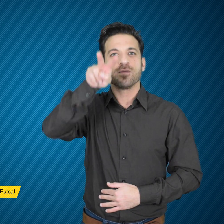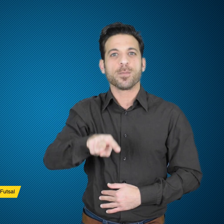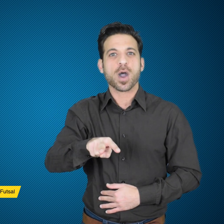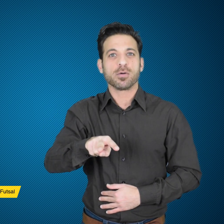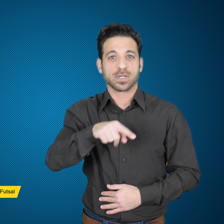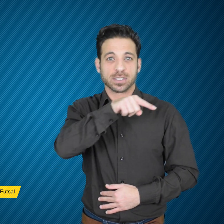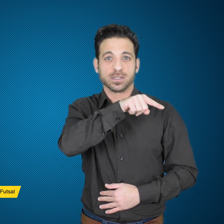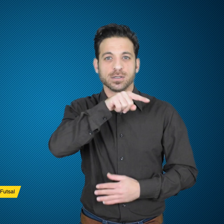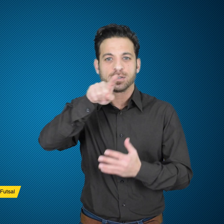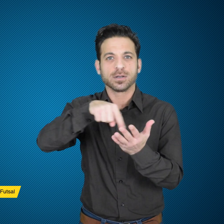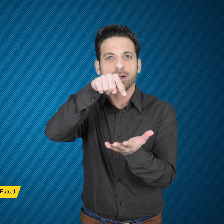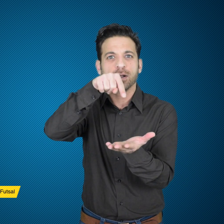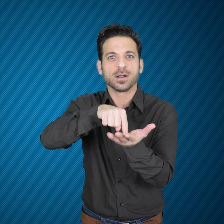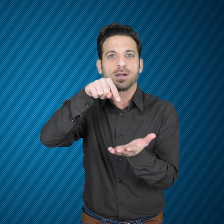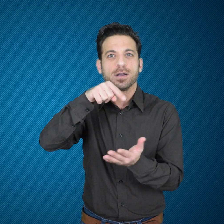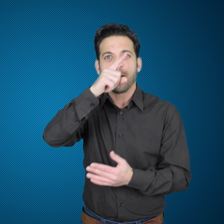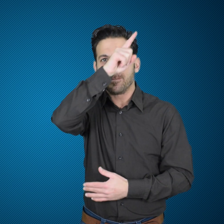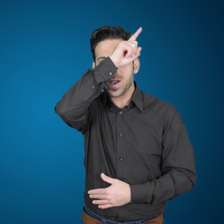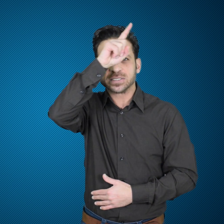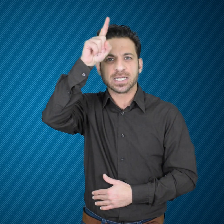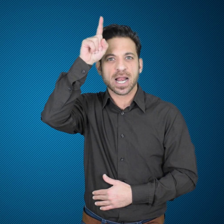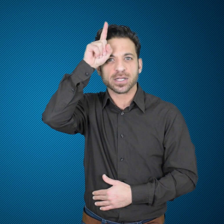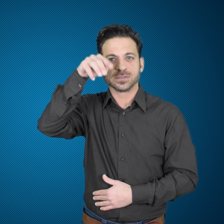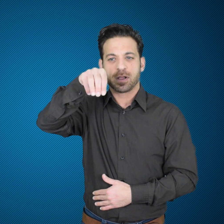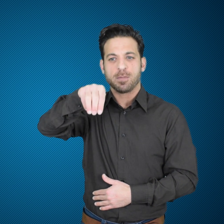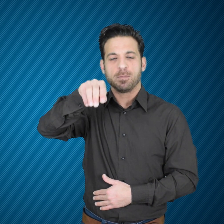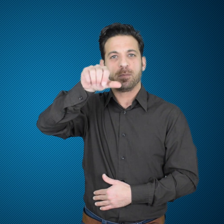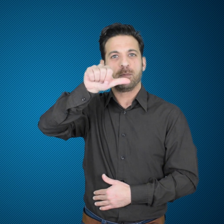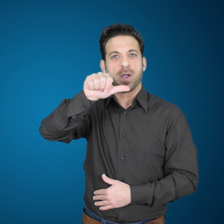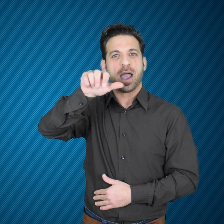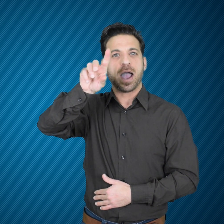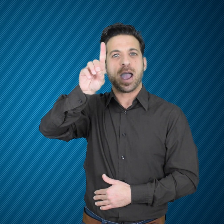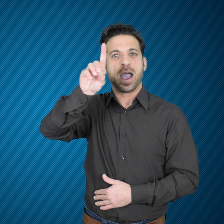Futsal Deaf Championship was held in Madrid, Spain.